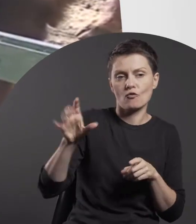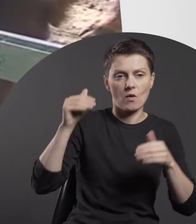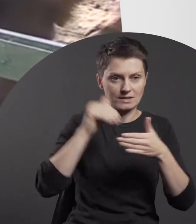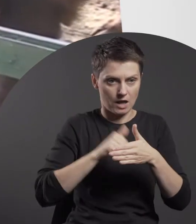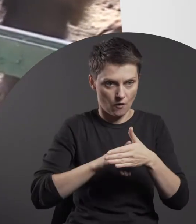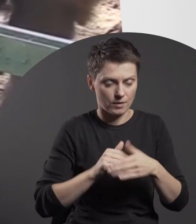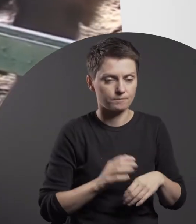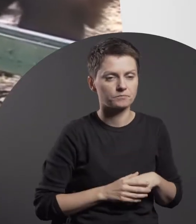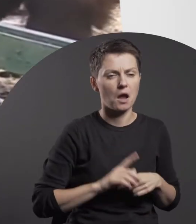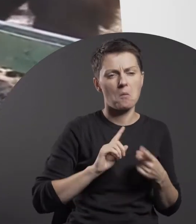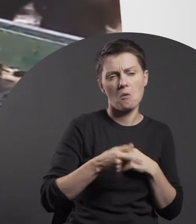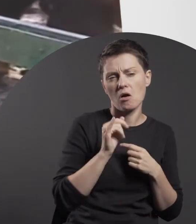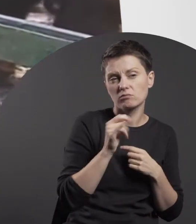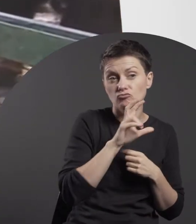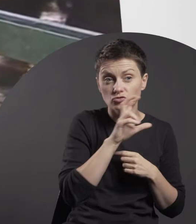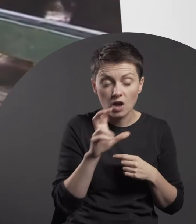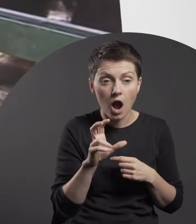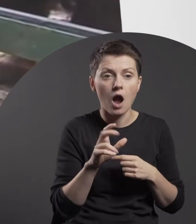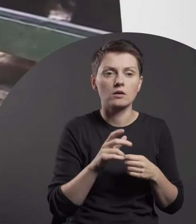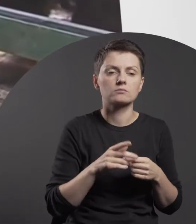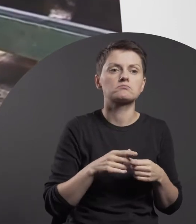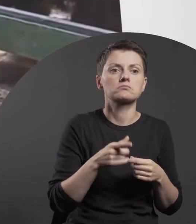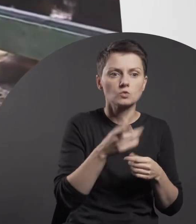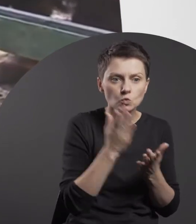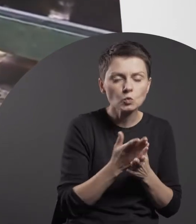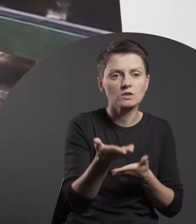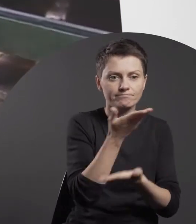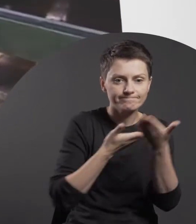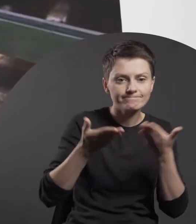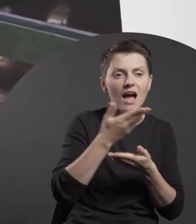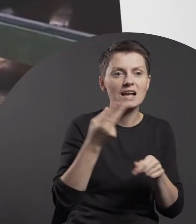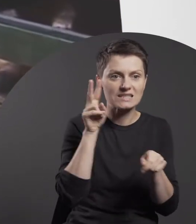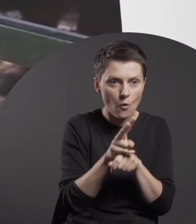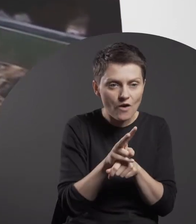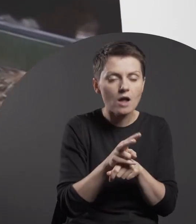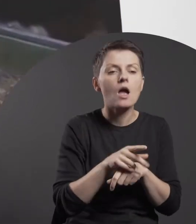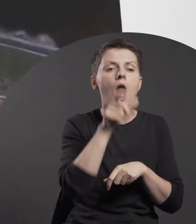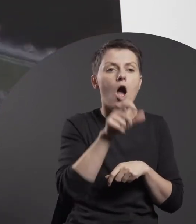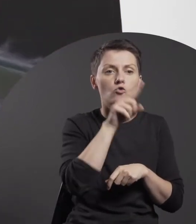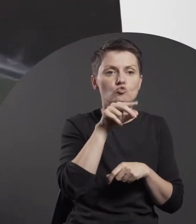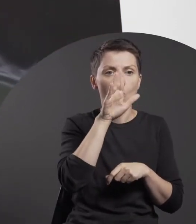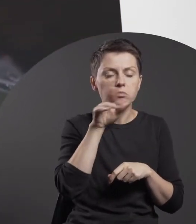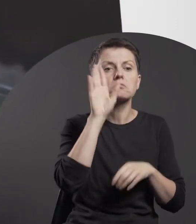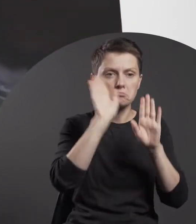After some time, once mutual trust is established, the bison allows the artist to come closer and pat its own body.